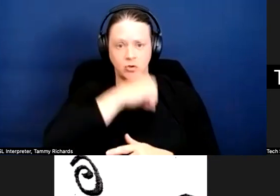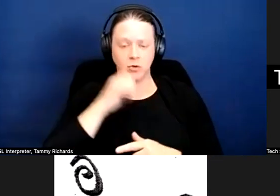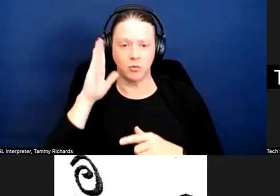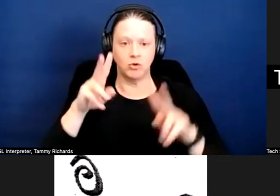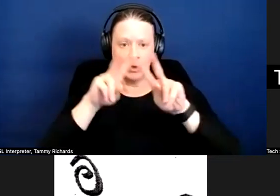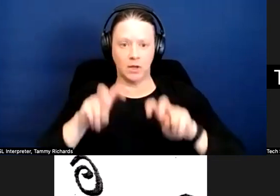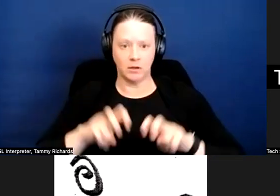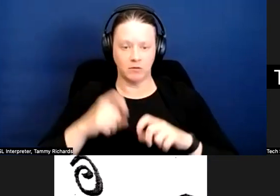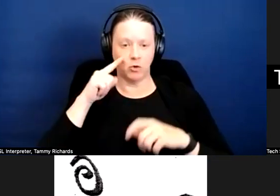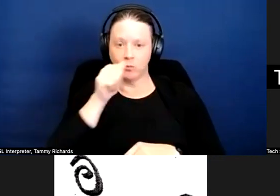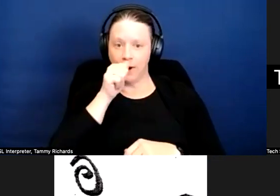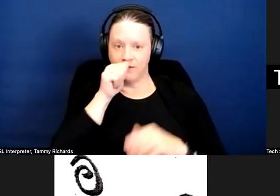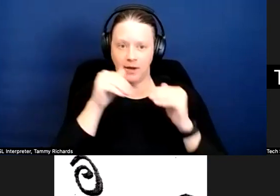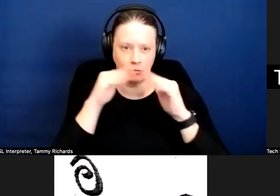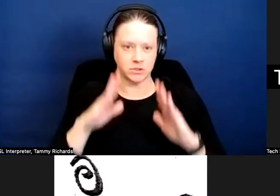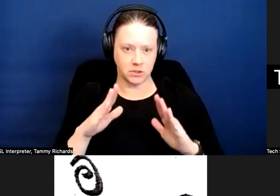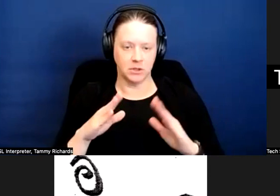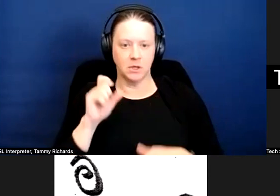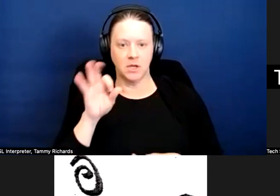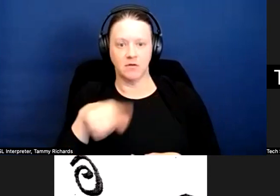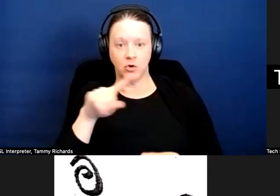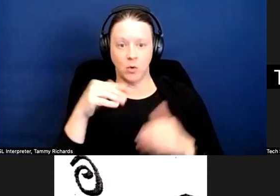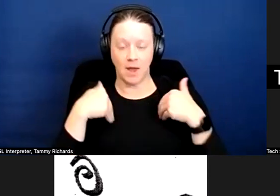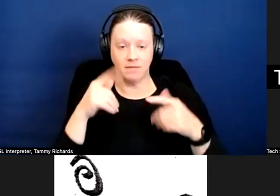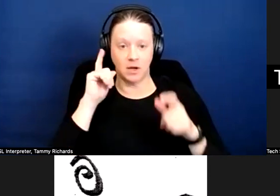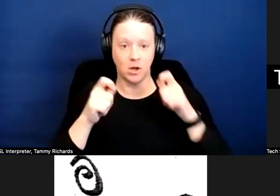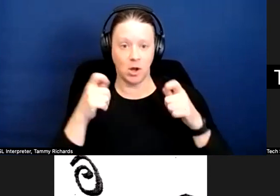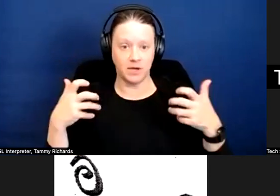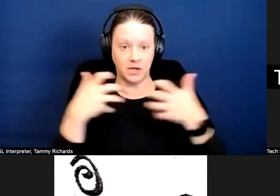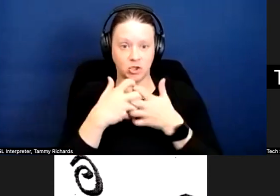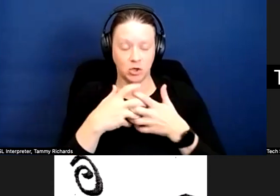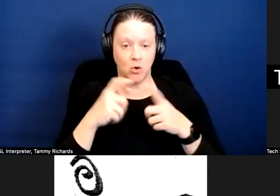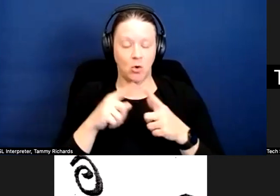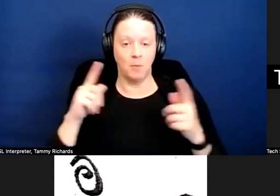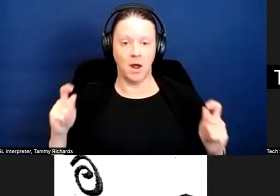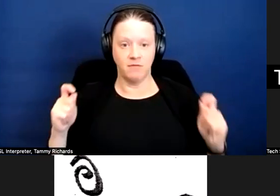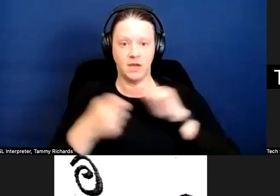for private housing, meaning if you have an accommodation or a modification request, rather,